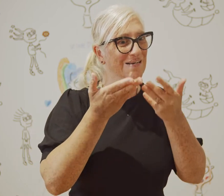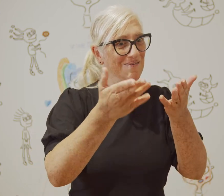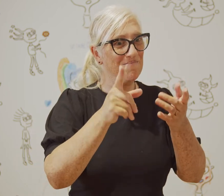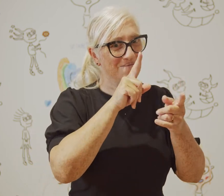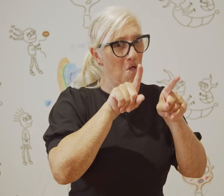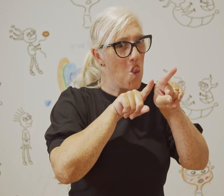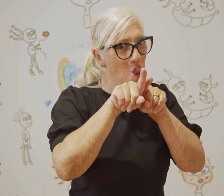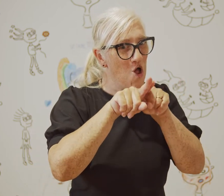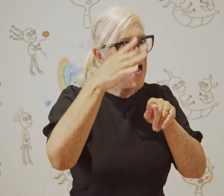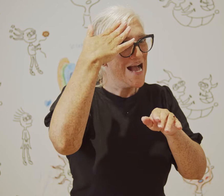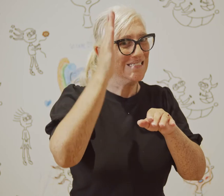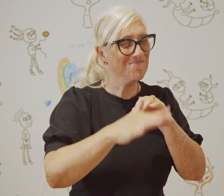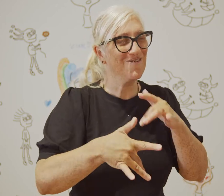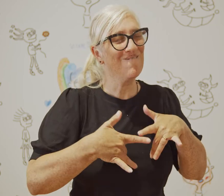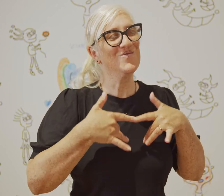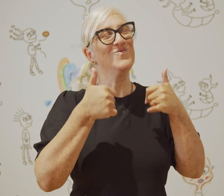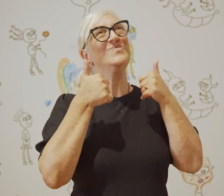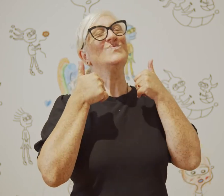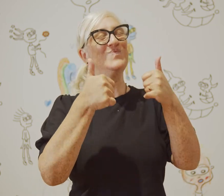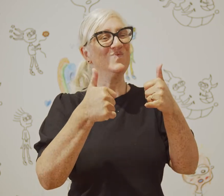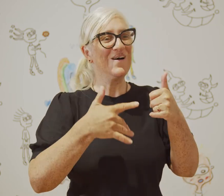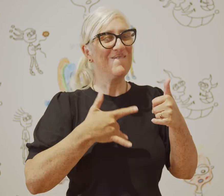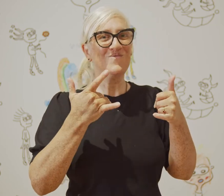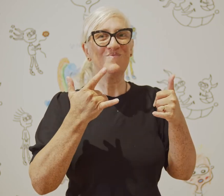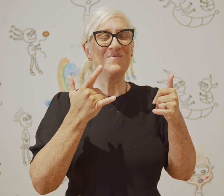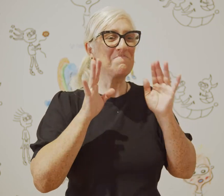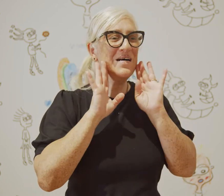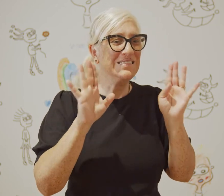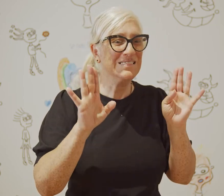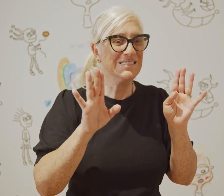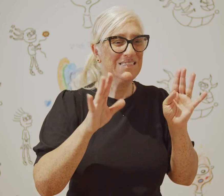That I'm giving people an opportunity to expand their understanding